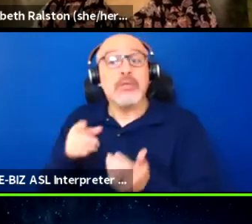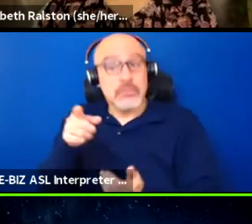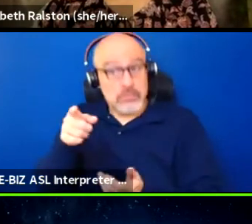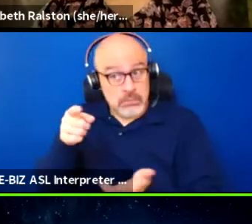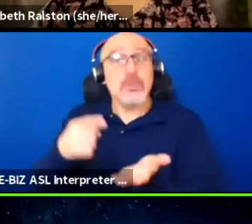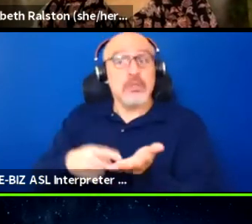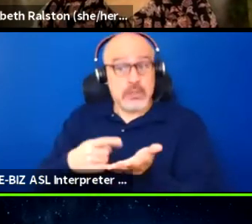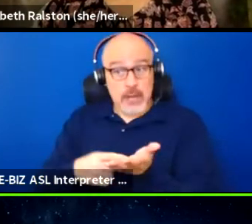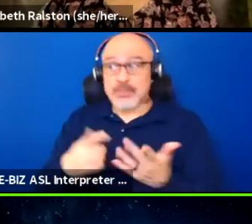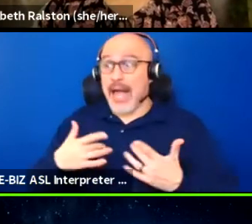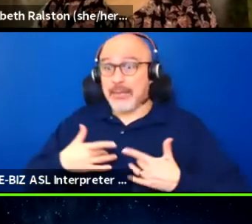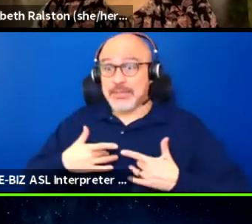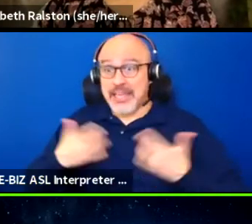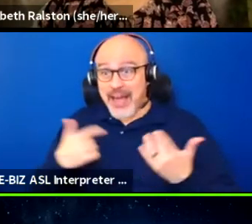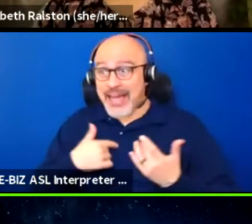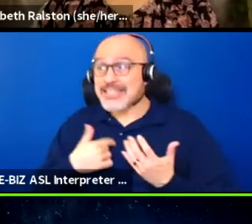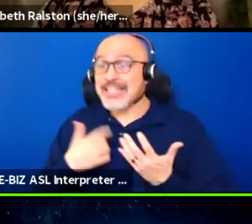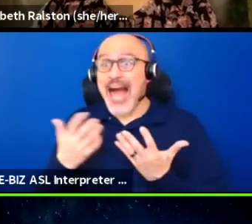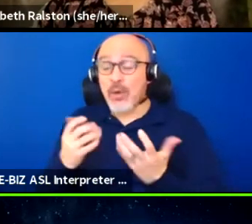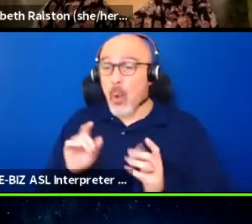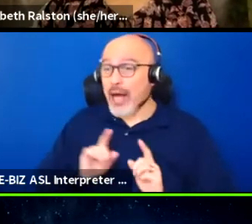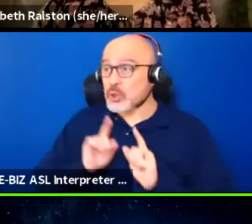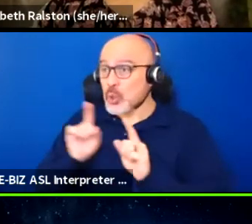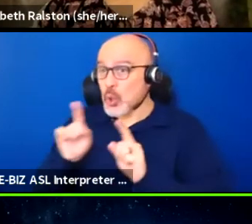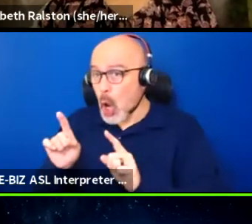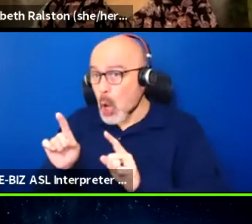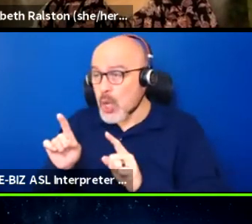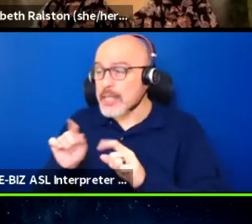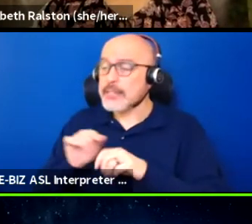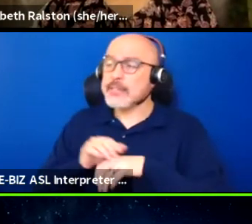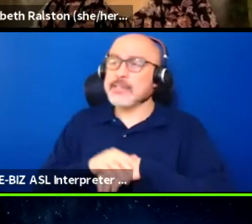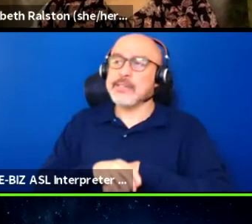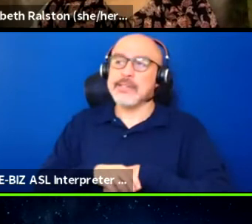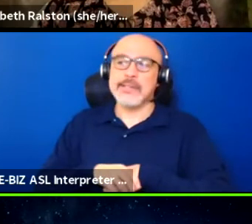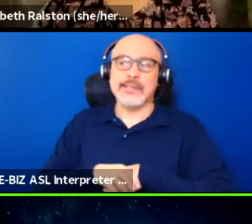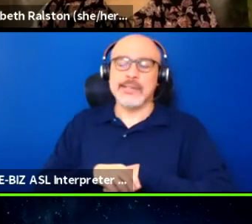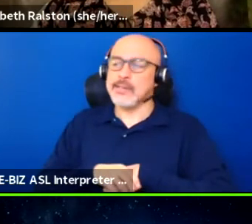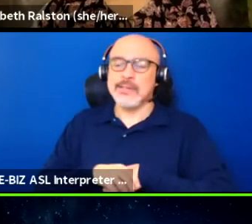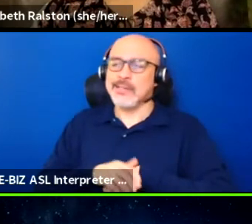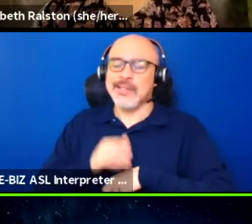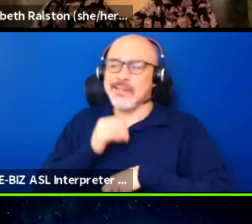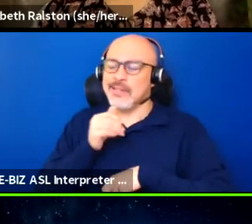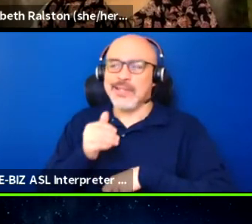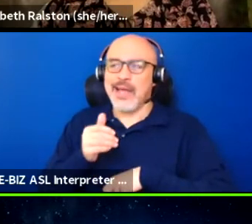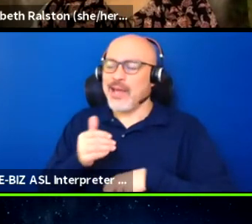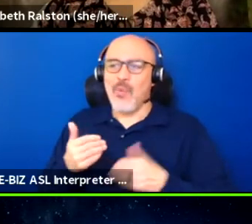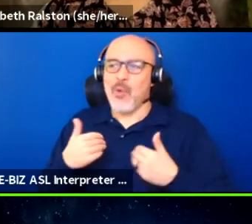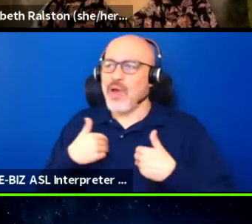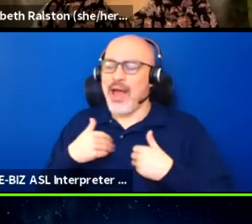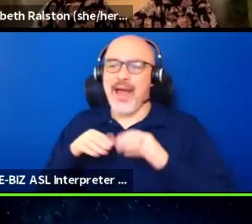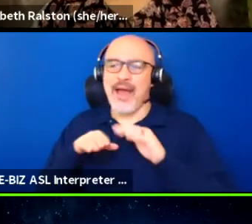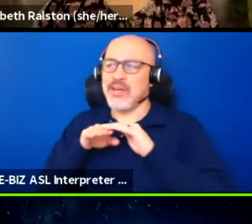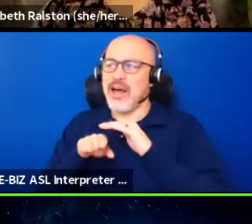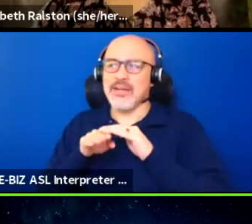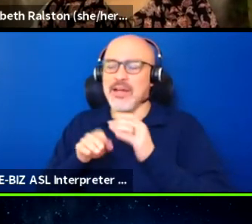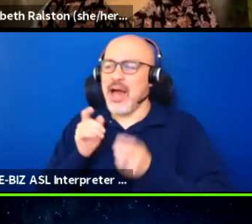I've wanted to attend that I knew they weren't going to have that kind of accommodation, so I didn't even go.